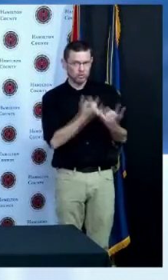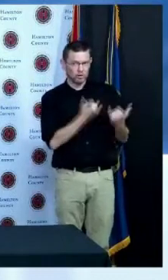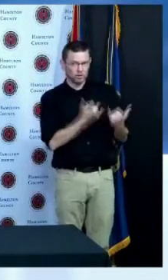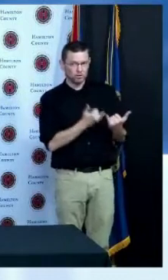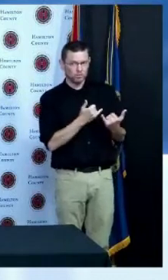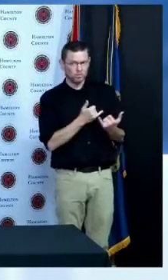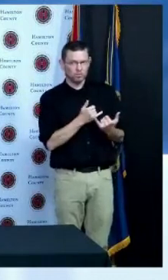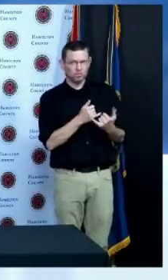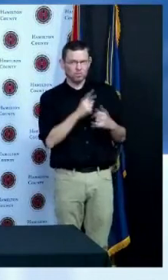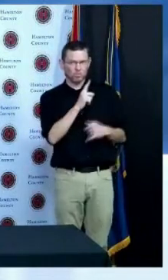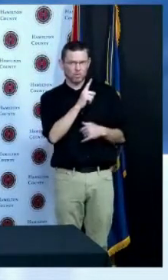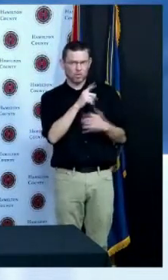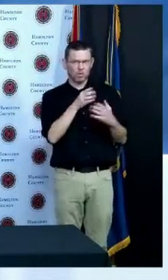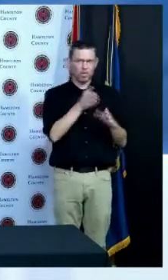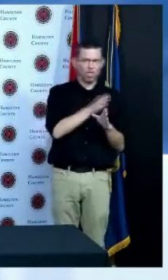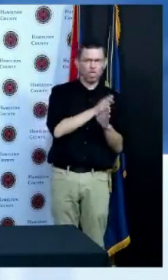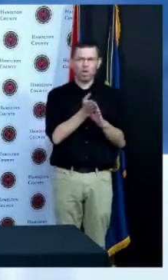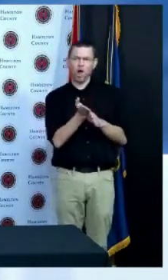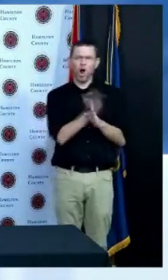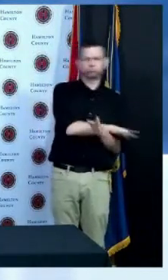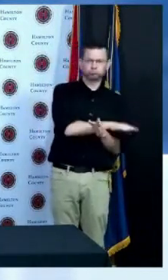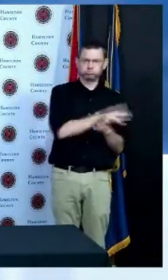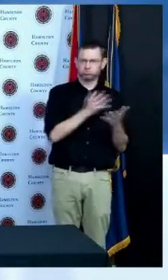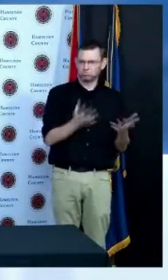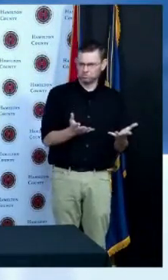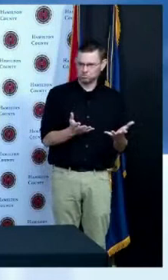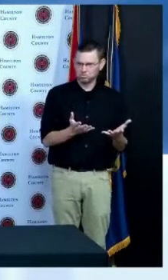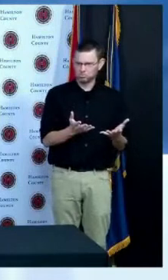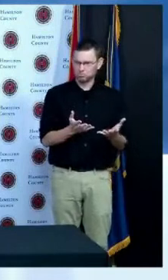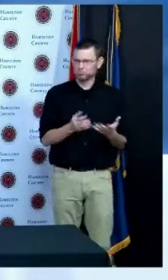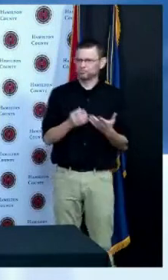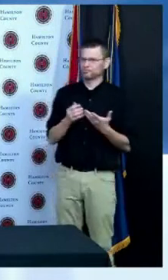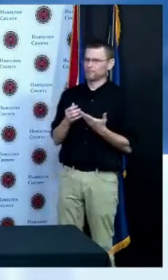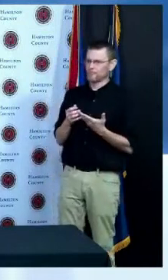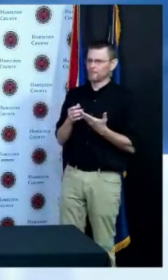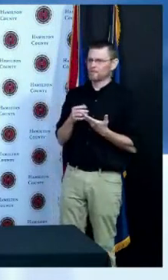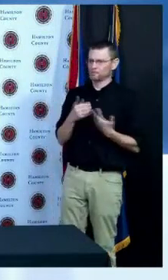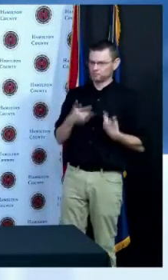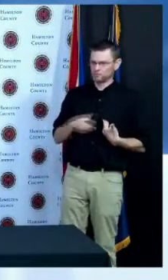moment for you do you have a clarity on that the evidence October a moment a moment